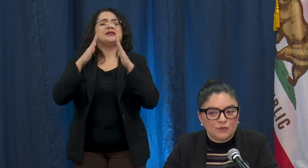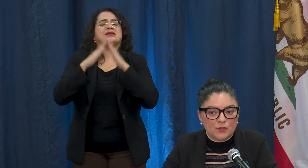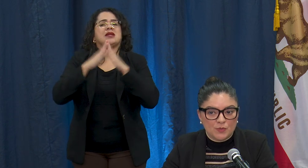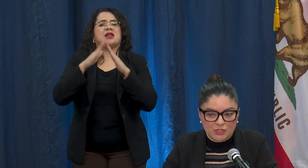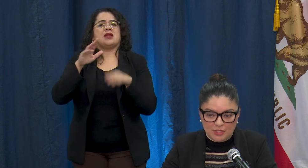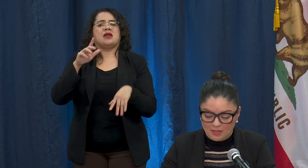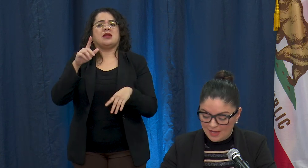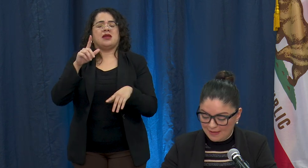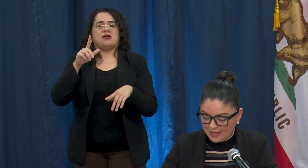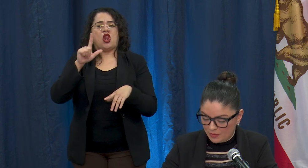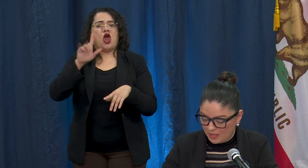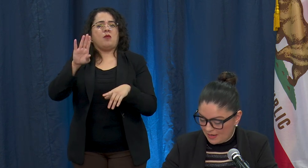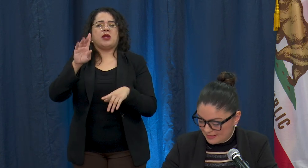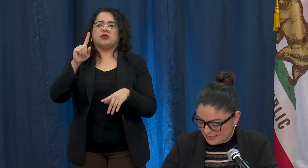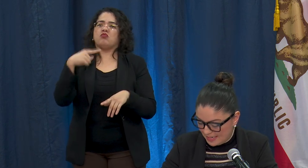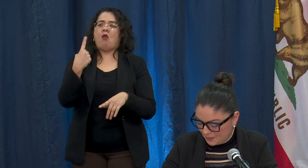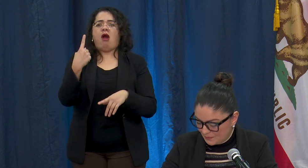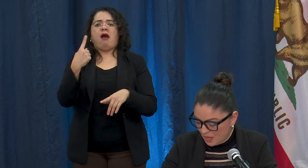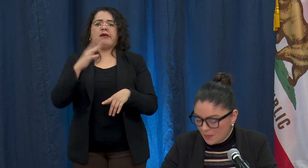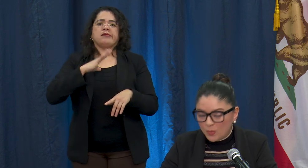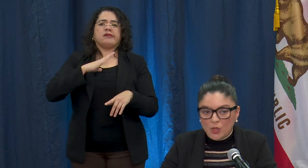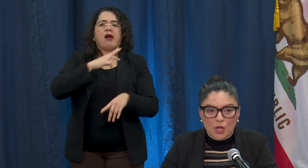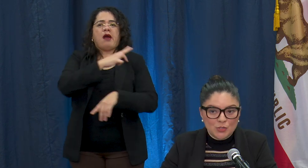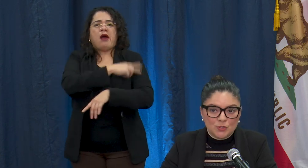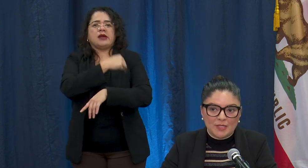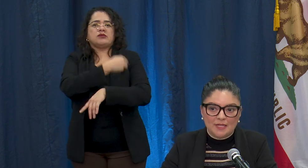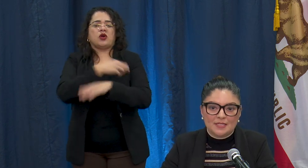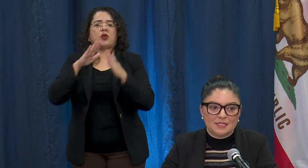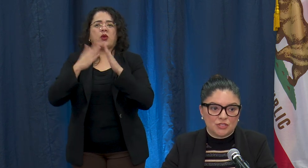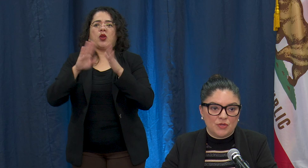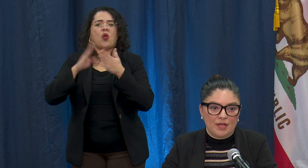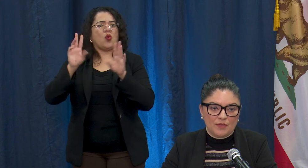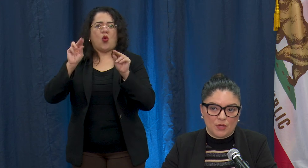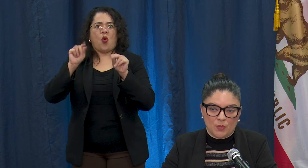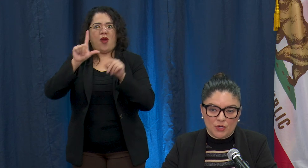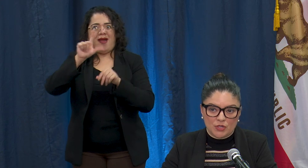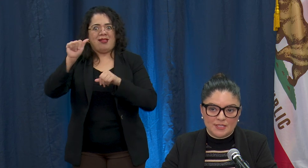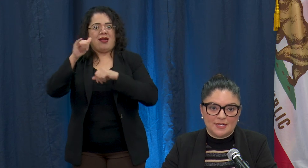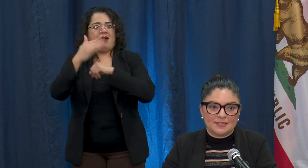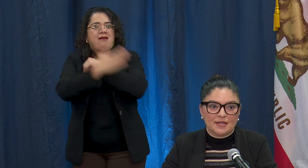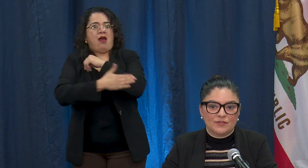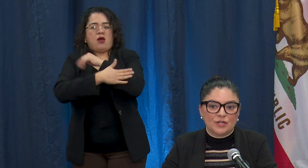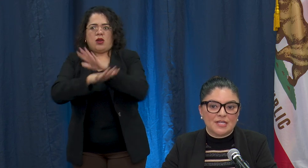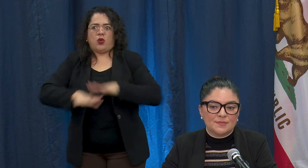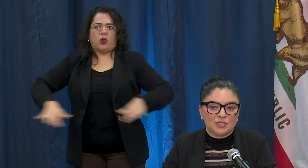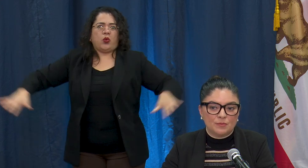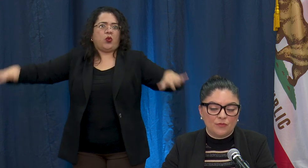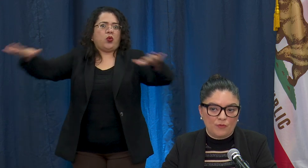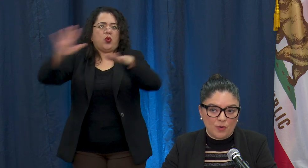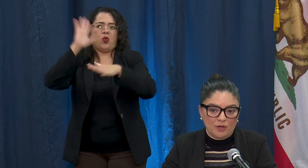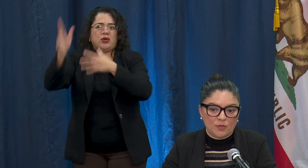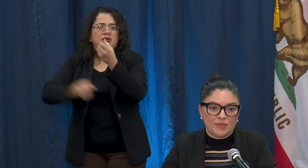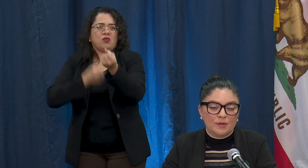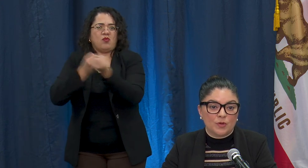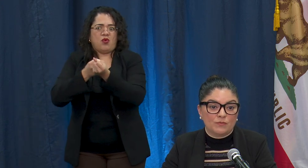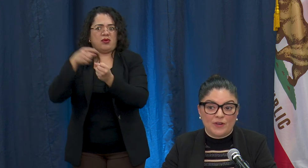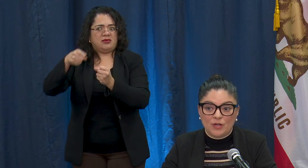good for the region, LA County, and the state. We will also need additional health care workers and as the Governor has mentioned before and we're very